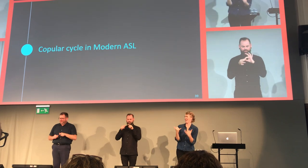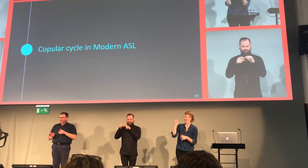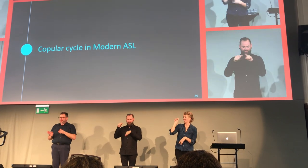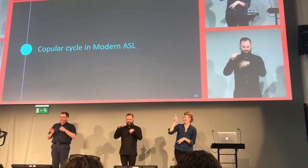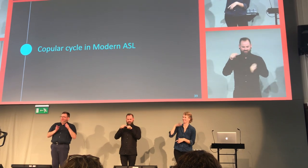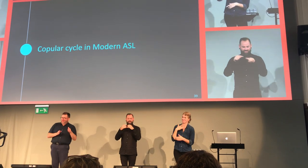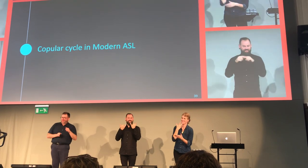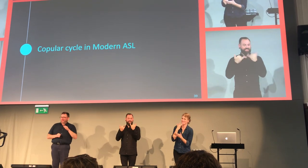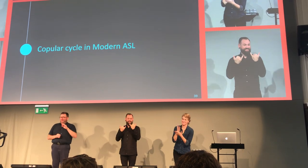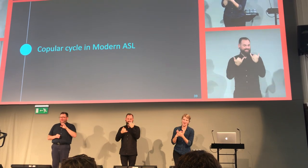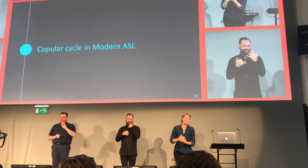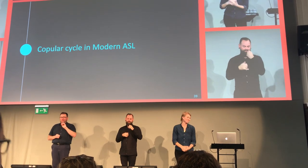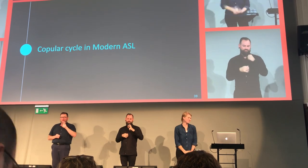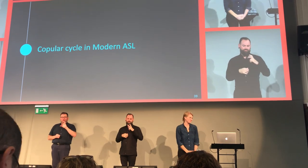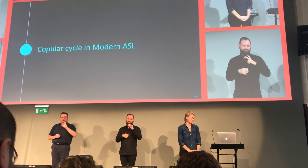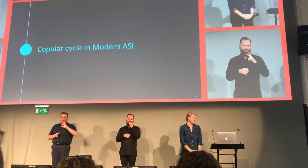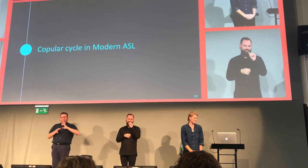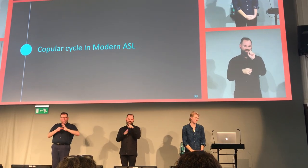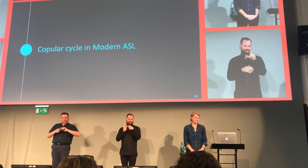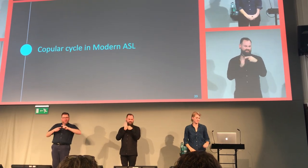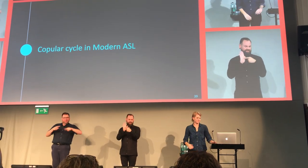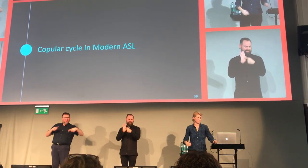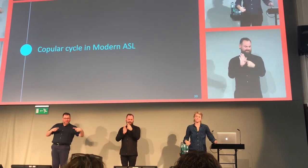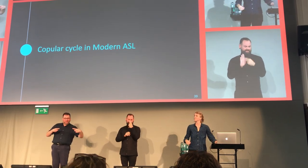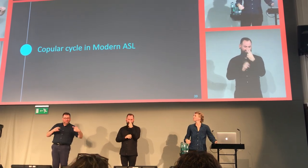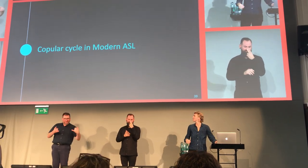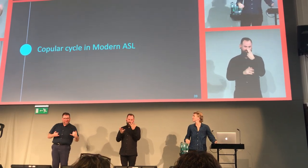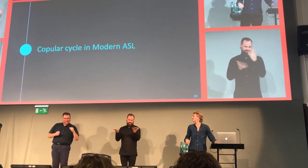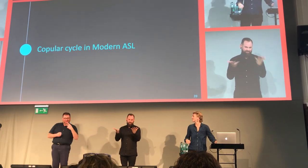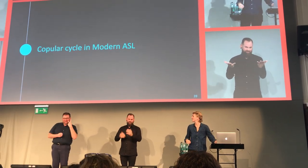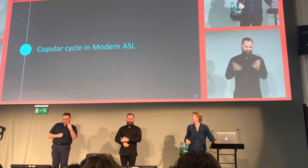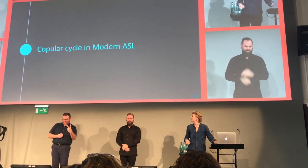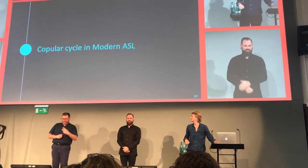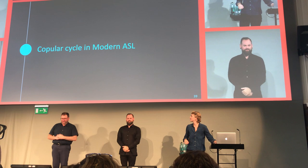Let's look at the copular structure and cycle in modern ASL.